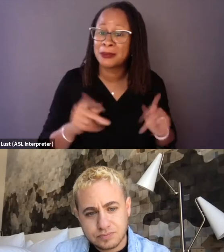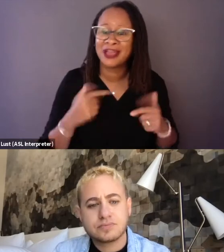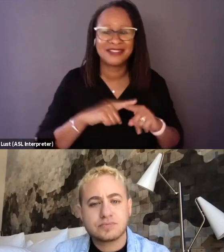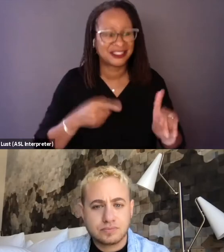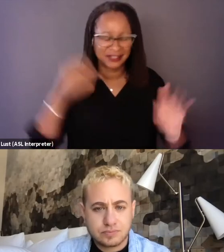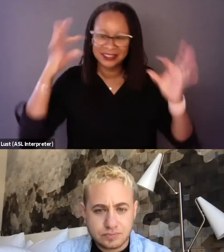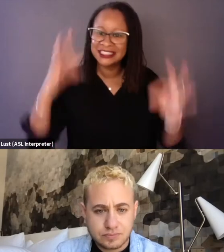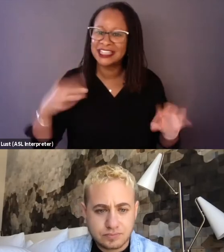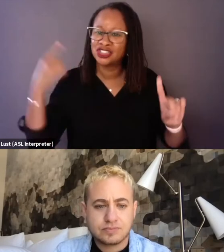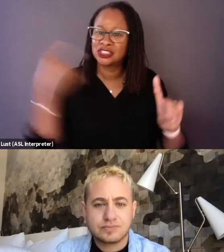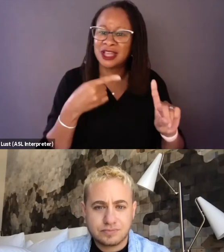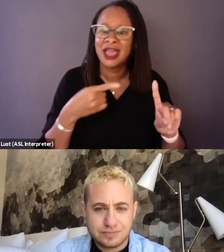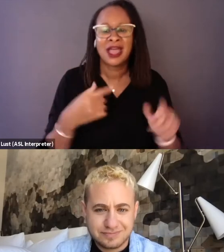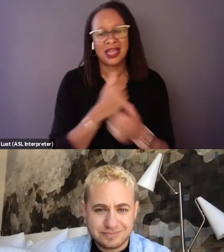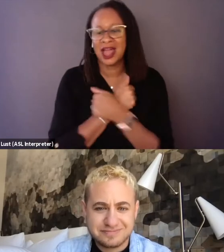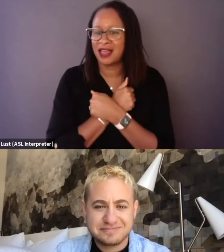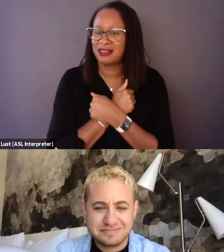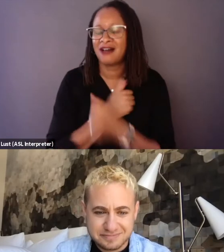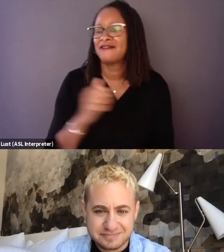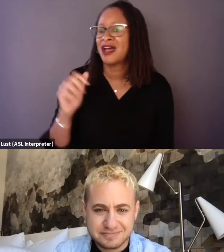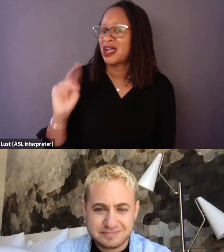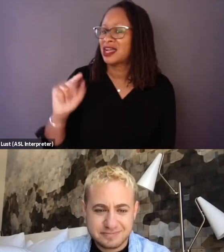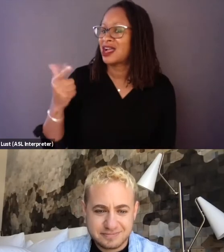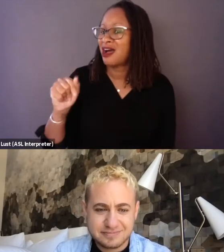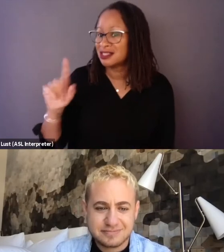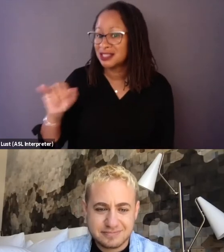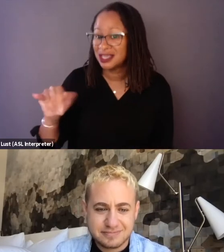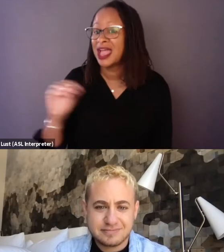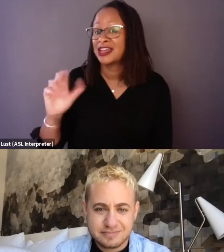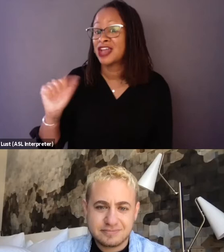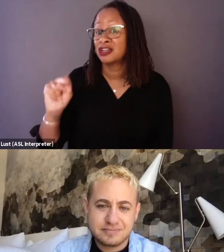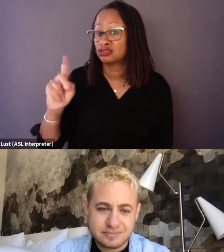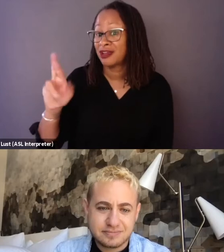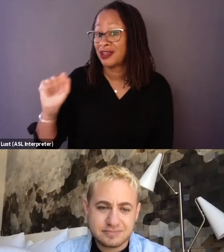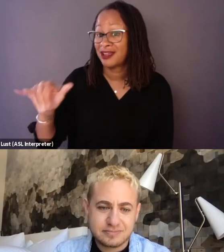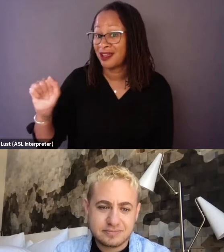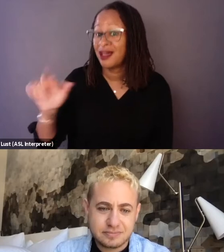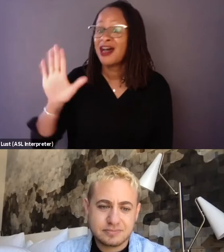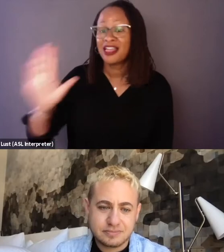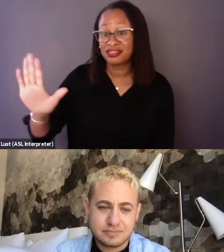and I really love Ngozi and Andraya's intention, which is really our intention as well. Like how do we give these stories to the kids